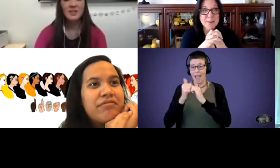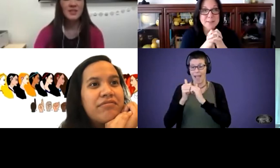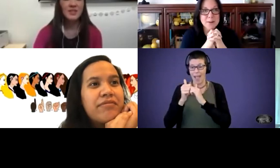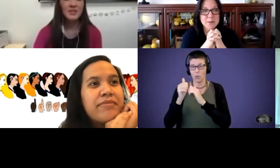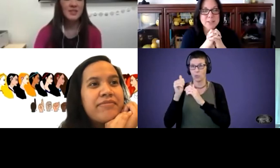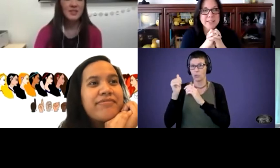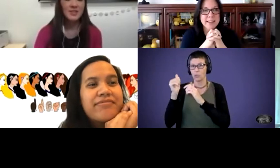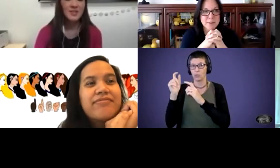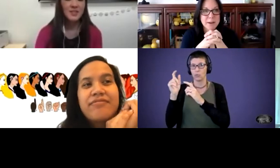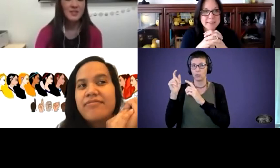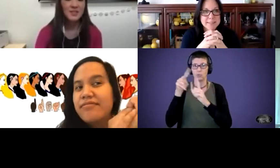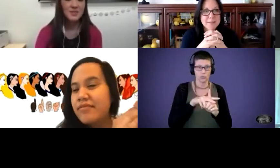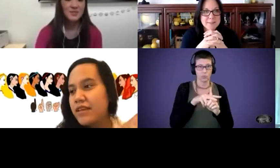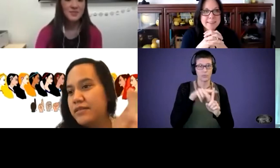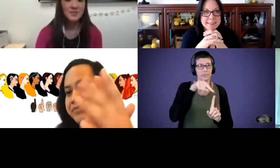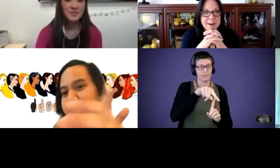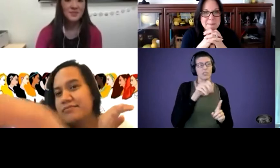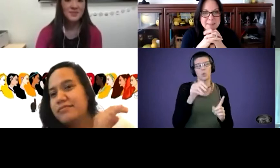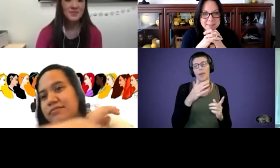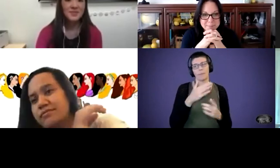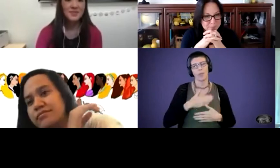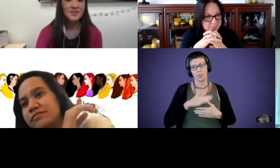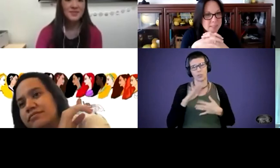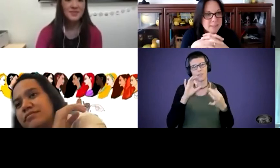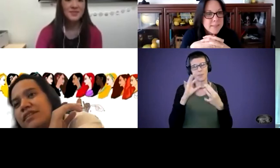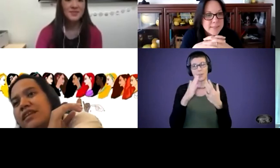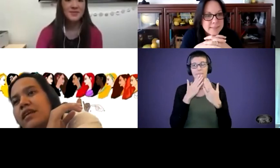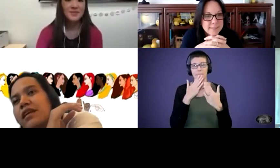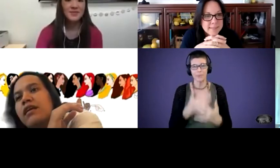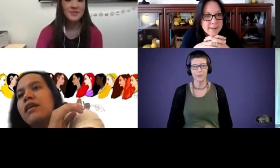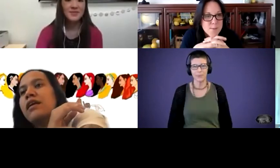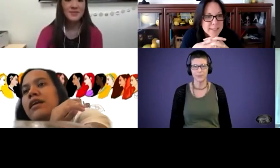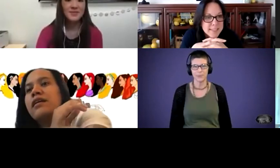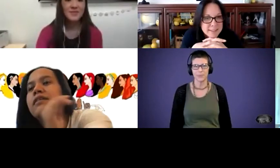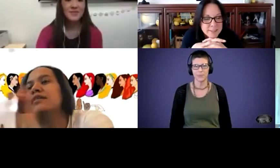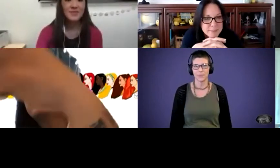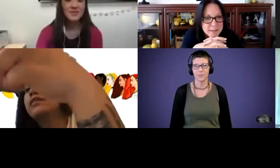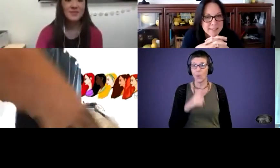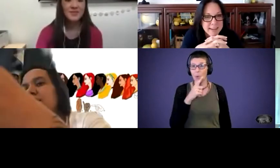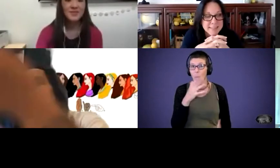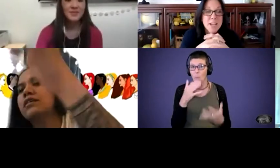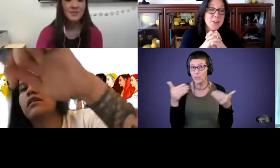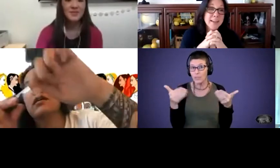So I appreciate that feedback. So, thanks. Who wants to introduce themselves next? You guys?